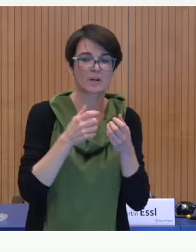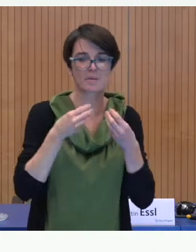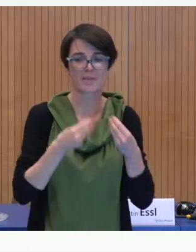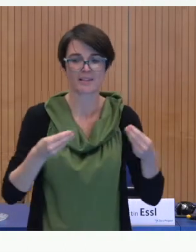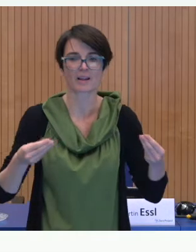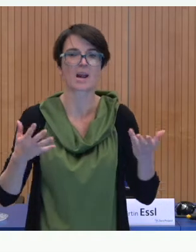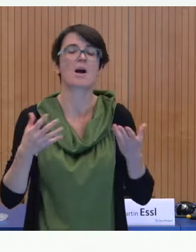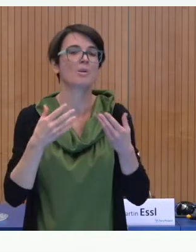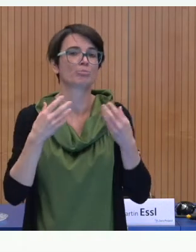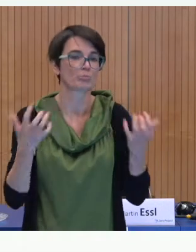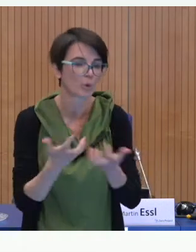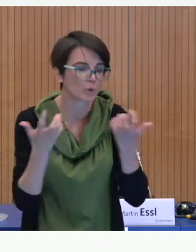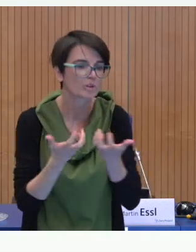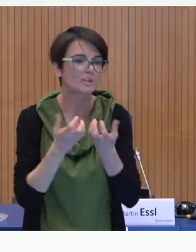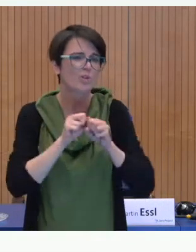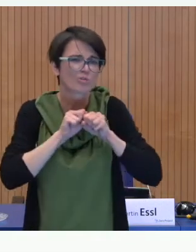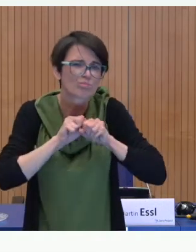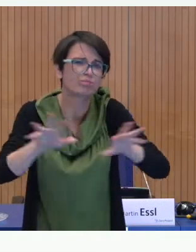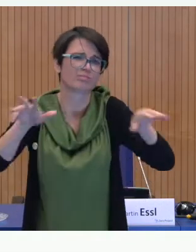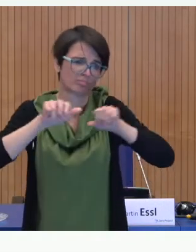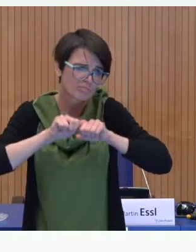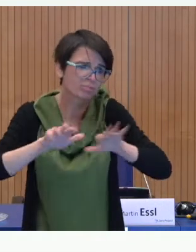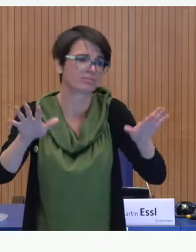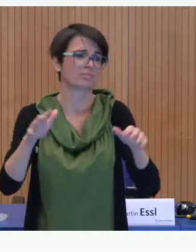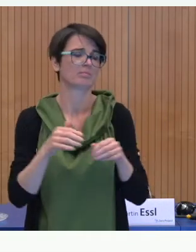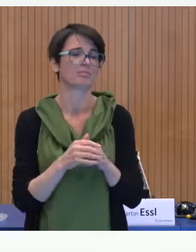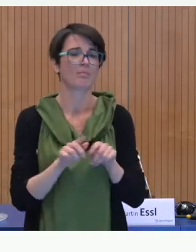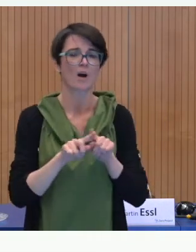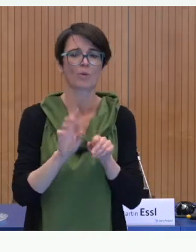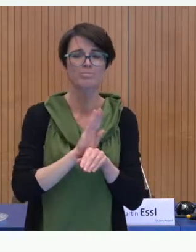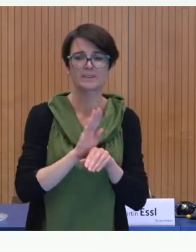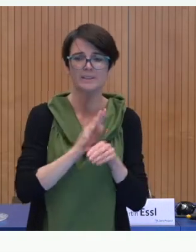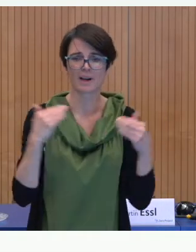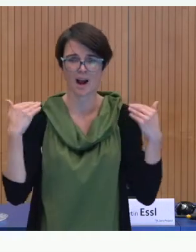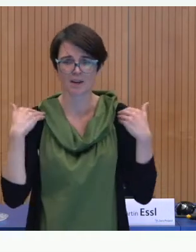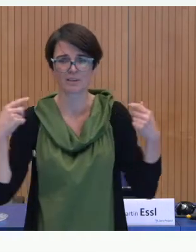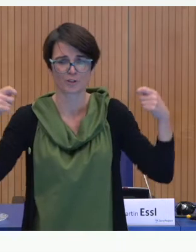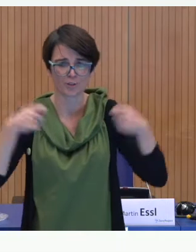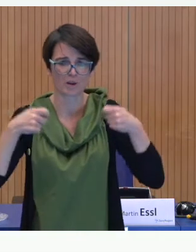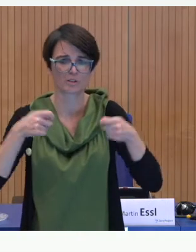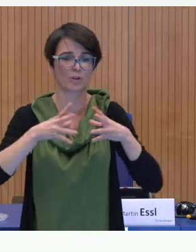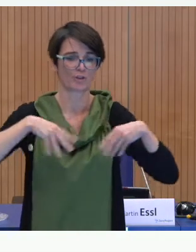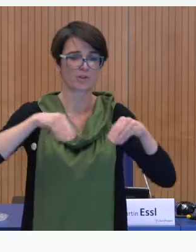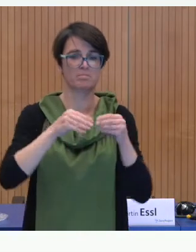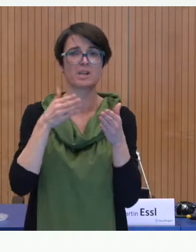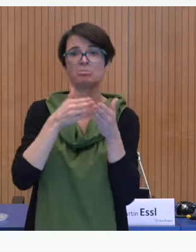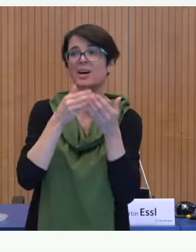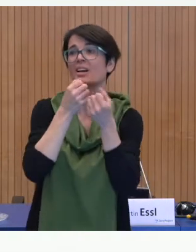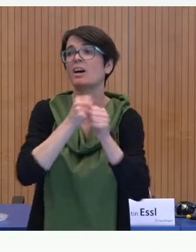looking for partnership for sale points in Vienna and other federal states for our materials. We're looking for social investors and